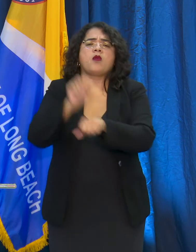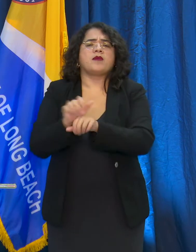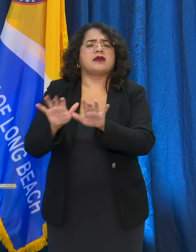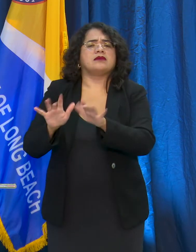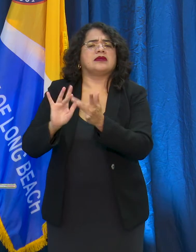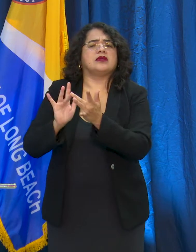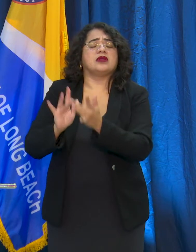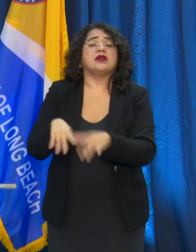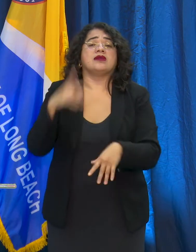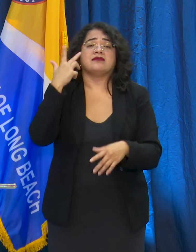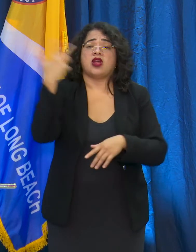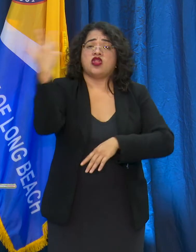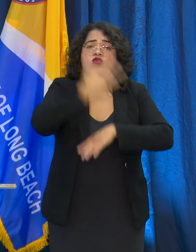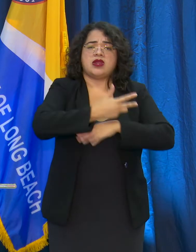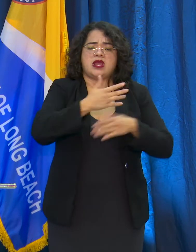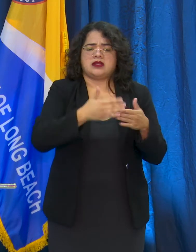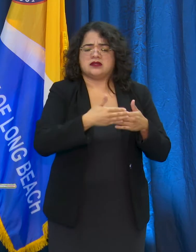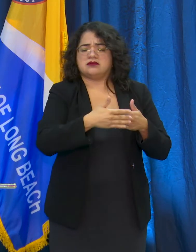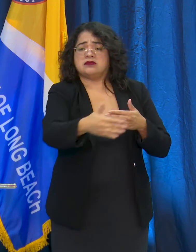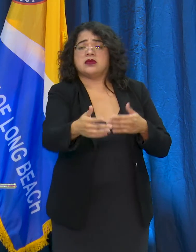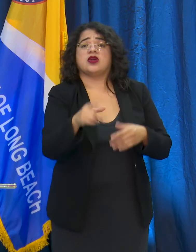to 3 days in advance, and we release 1,200 appointments